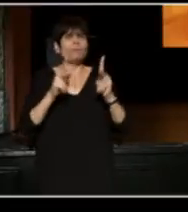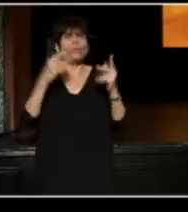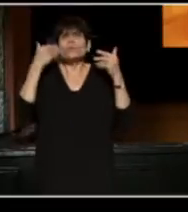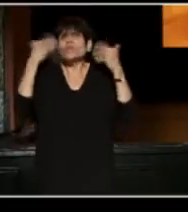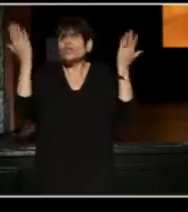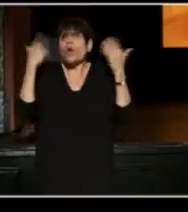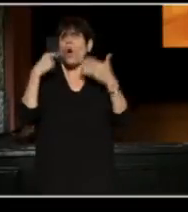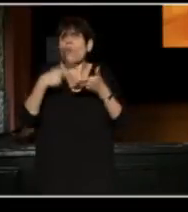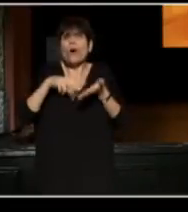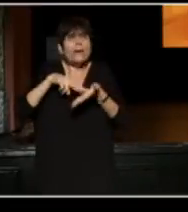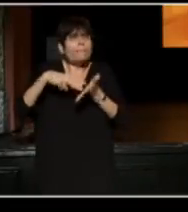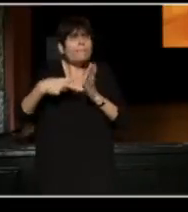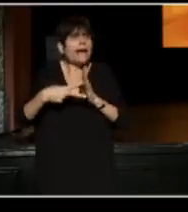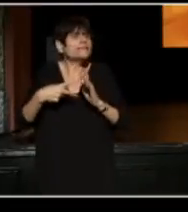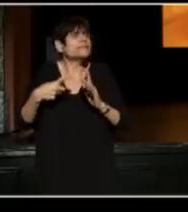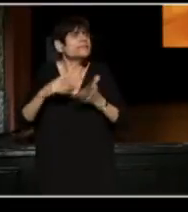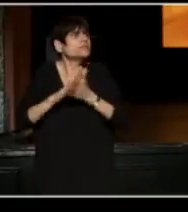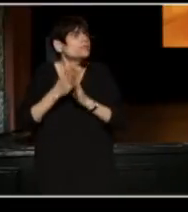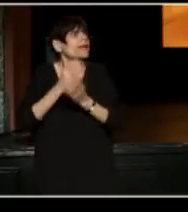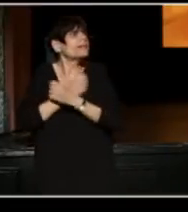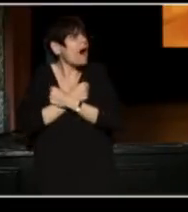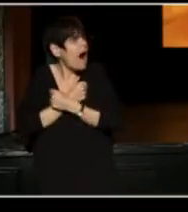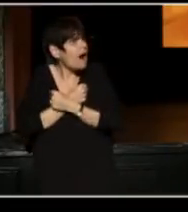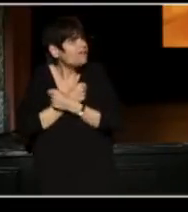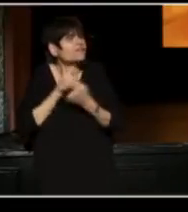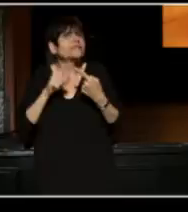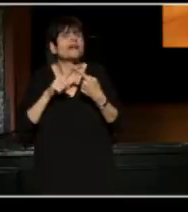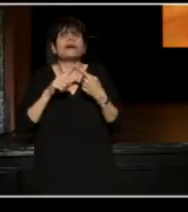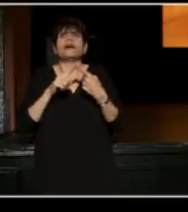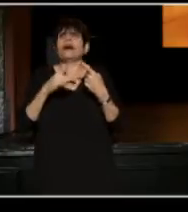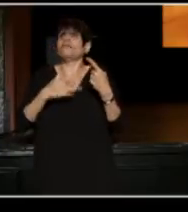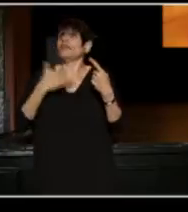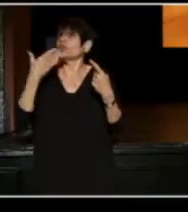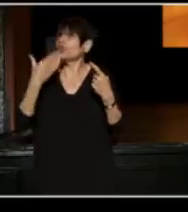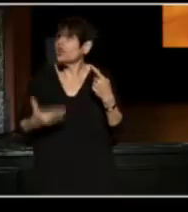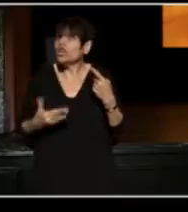what it meant to be loved, what it meant to feel goodness,